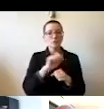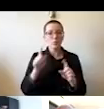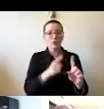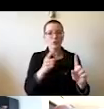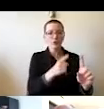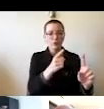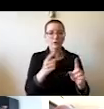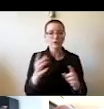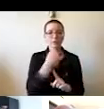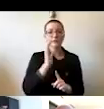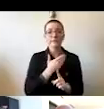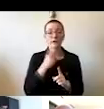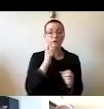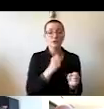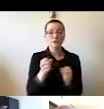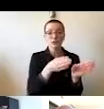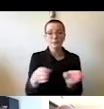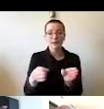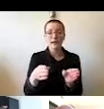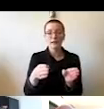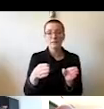and our strategic framework the next 150.